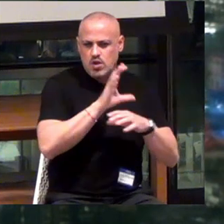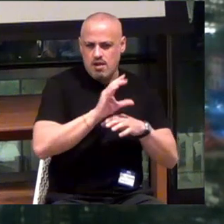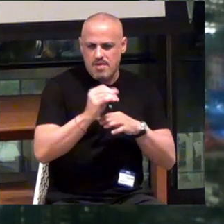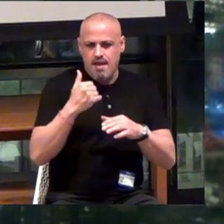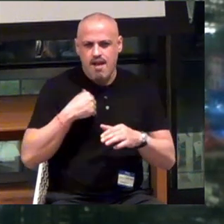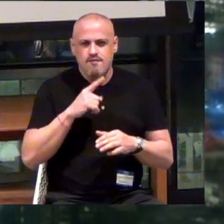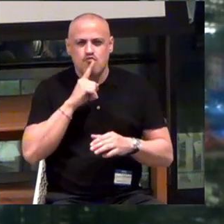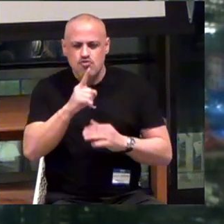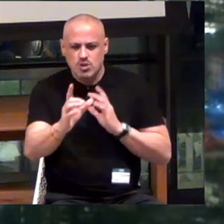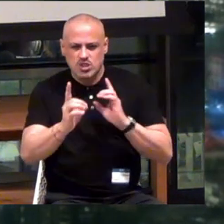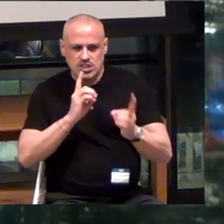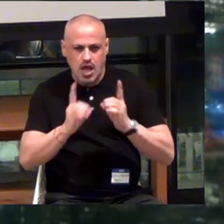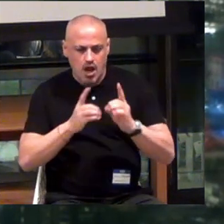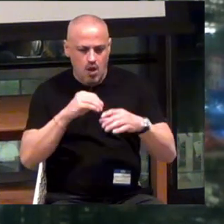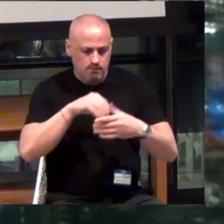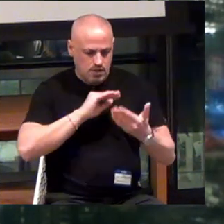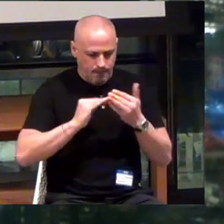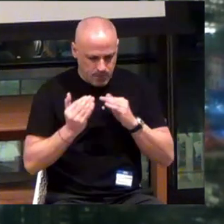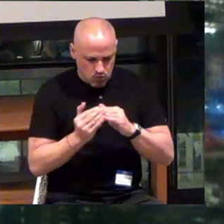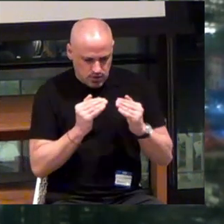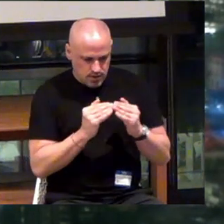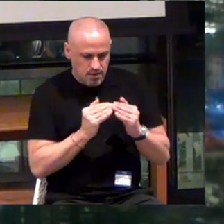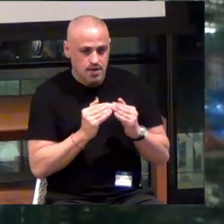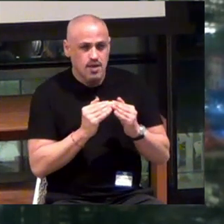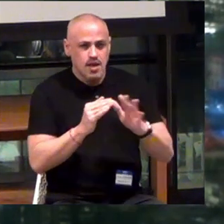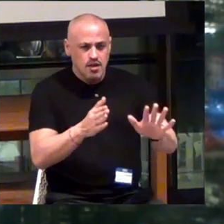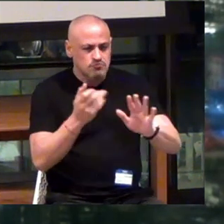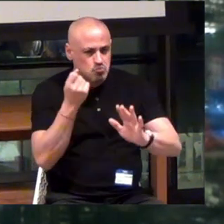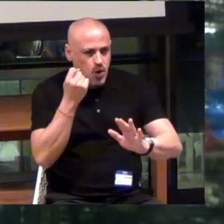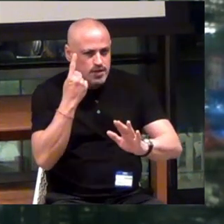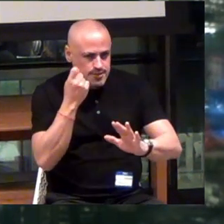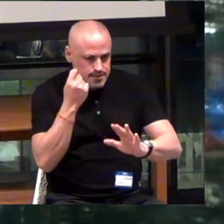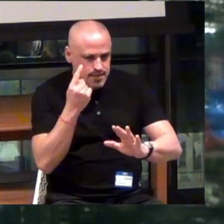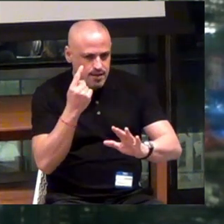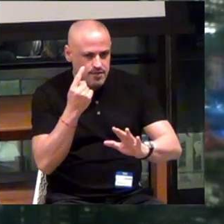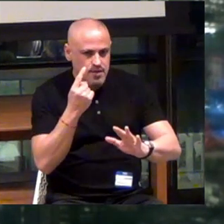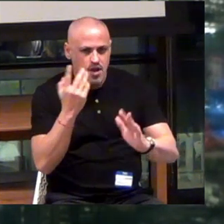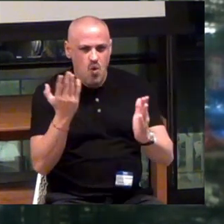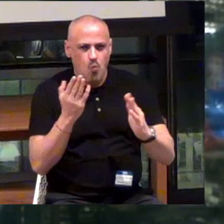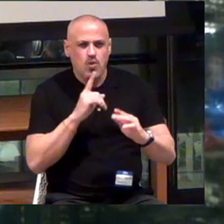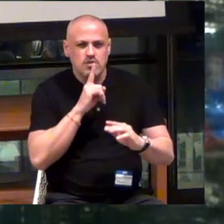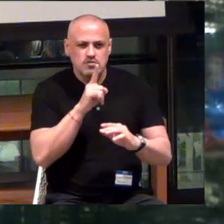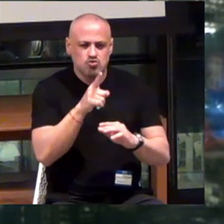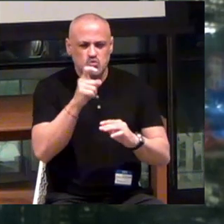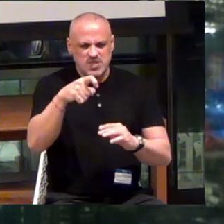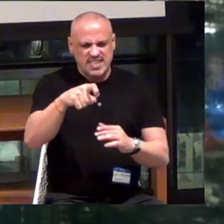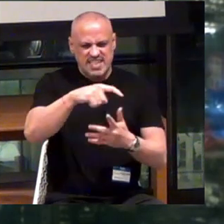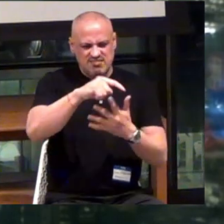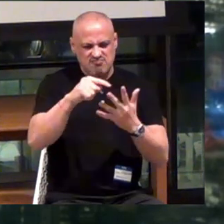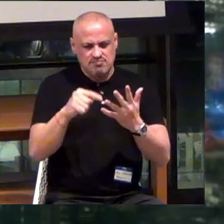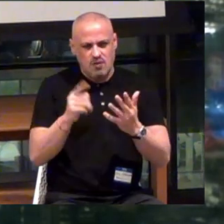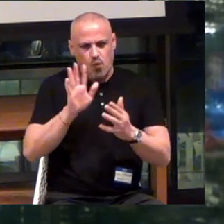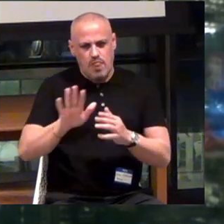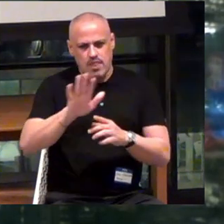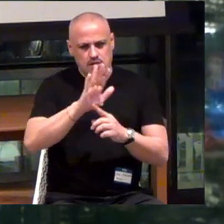real dialogue in a community and understand what the true needs of that community were.